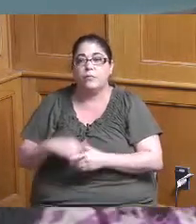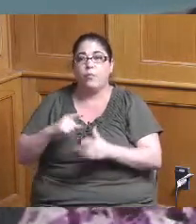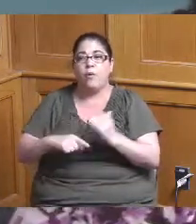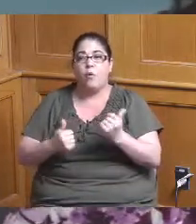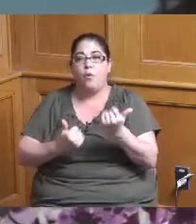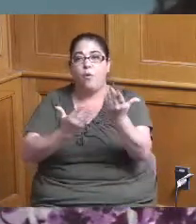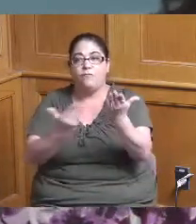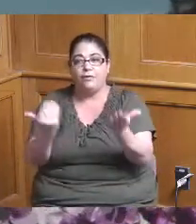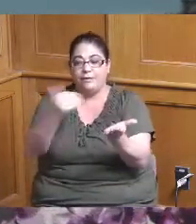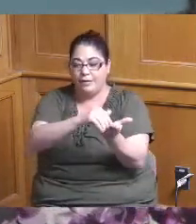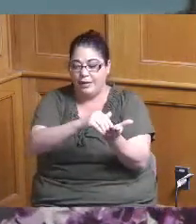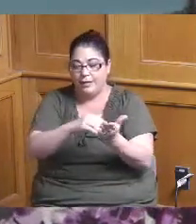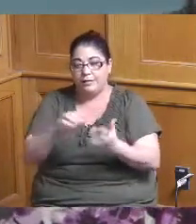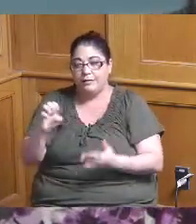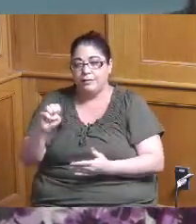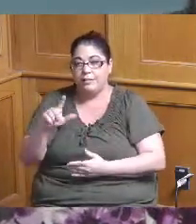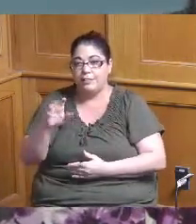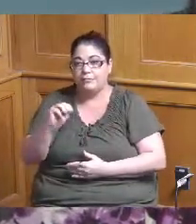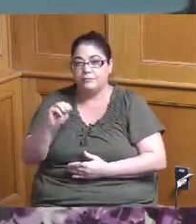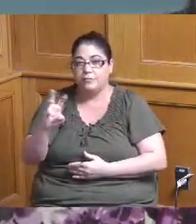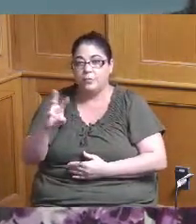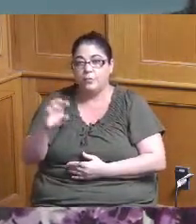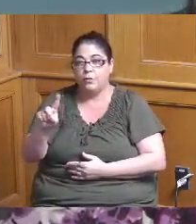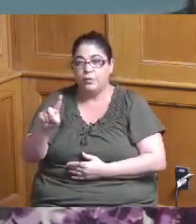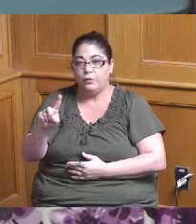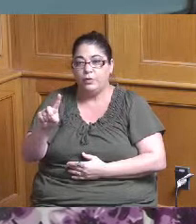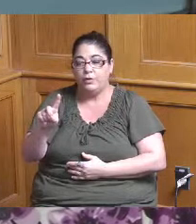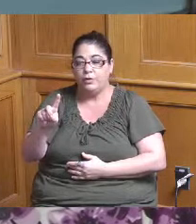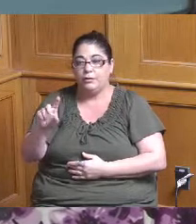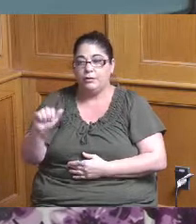mean Elmwood and Arlington Heights I mean they're just out there and they're not getting as much